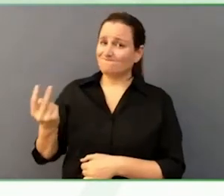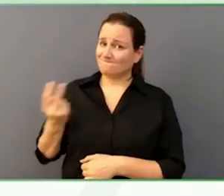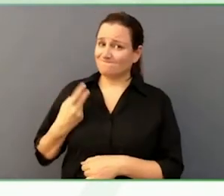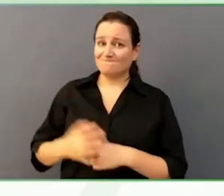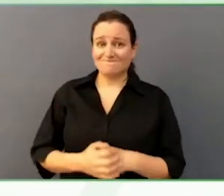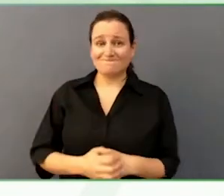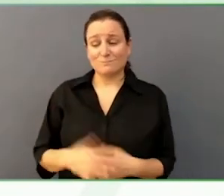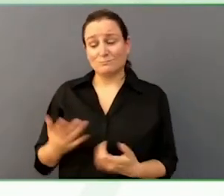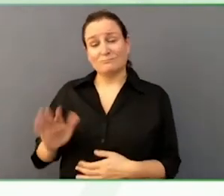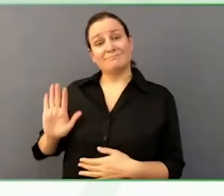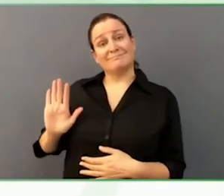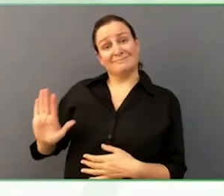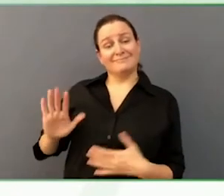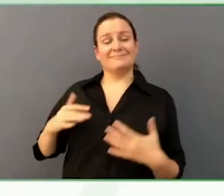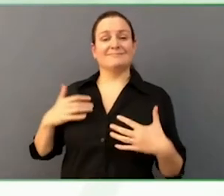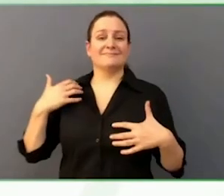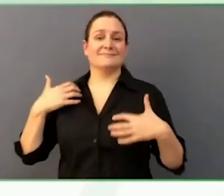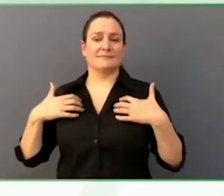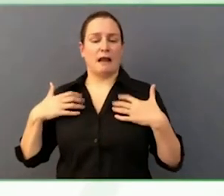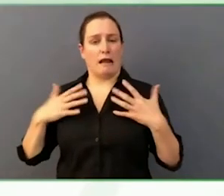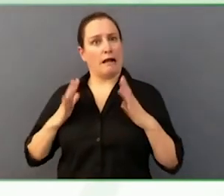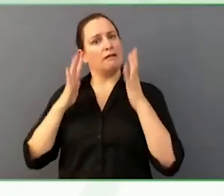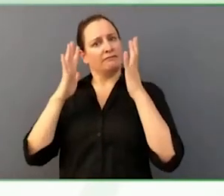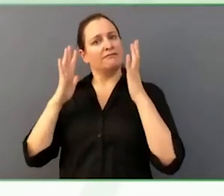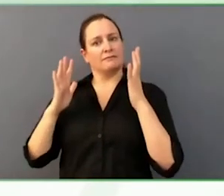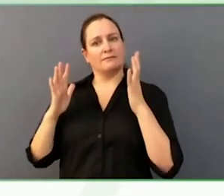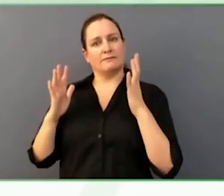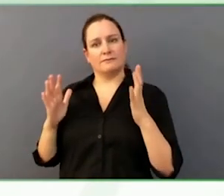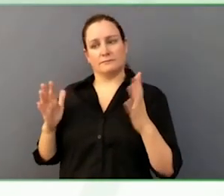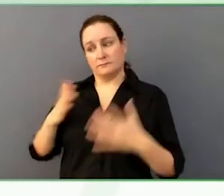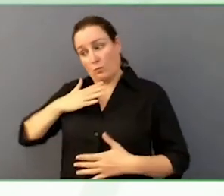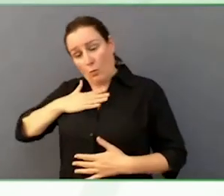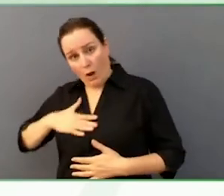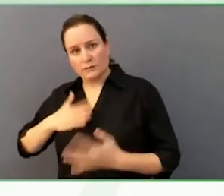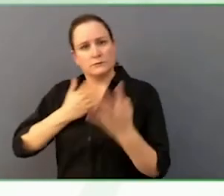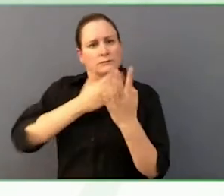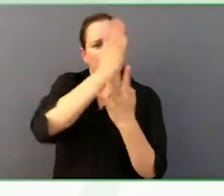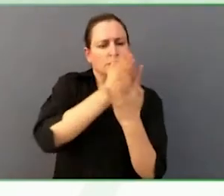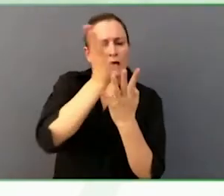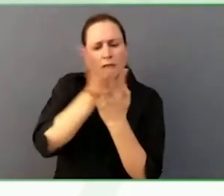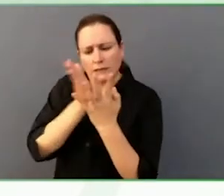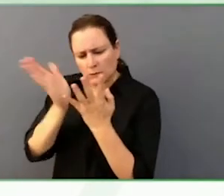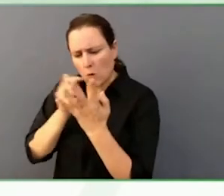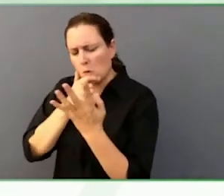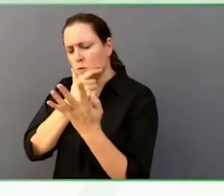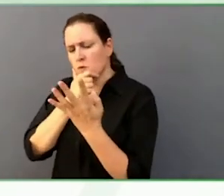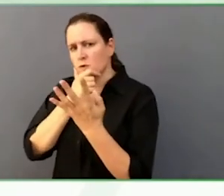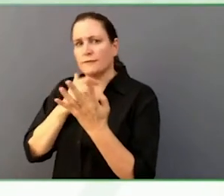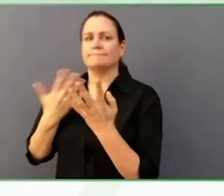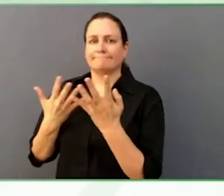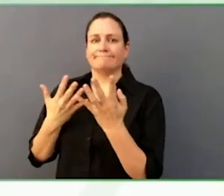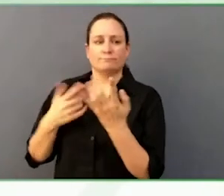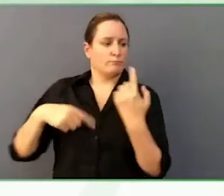management, and a collaborative team approach, where we all share common values.